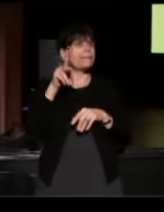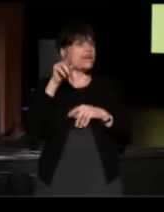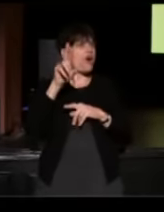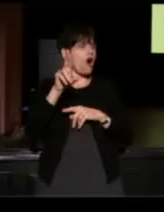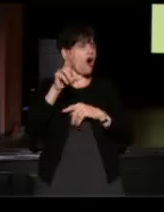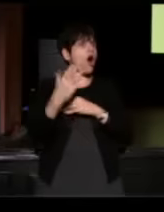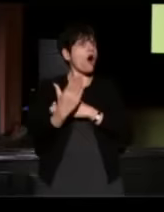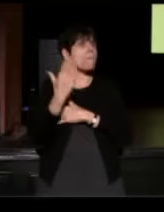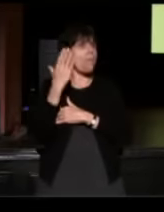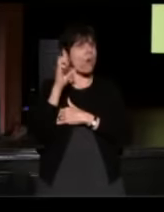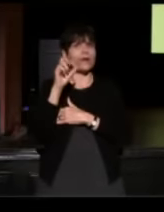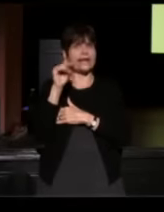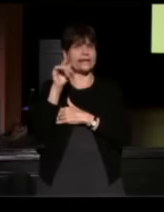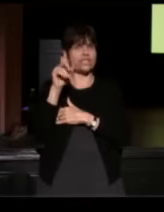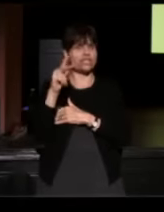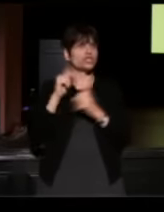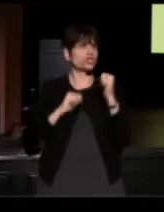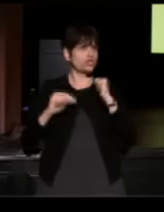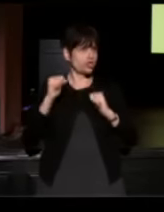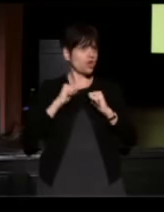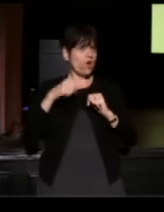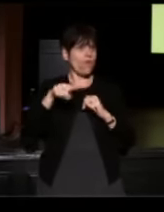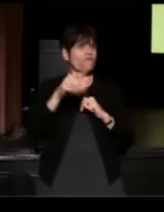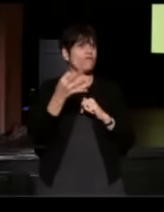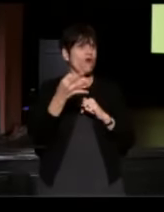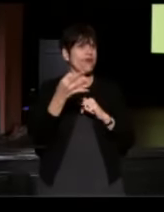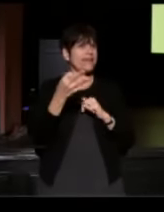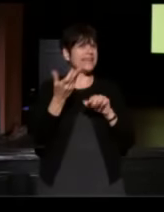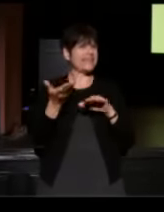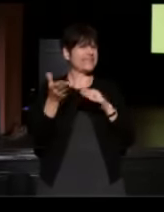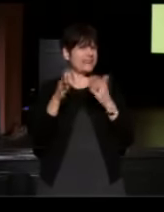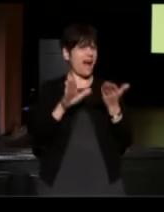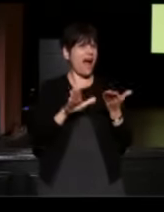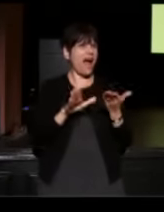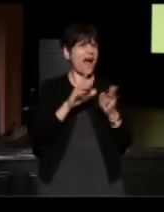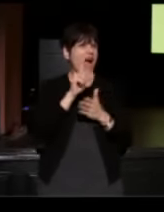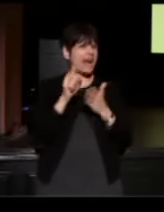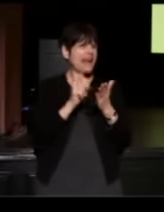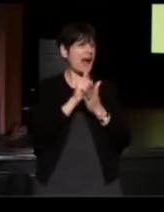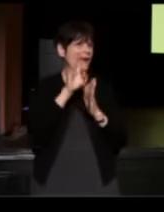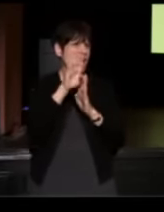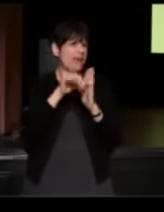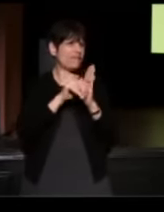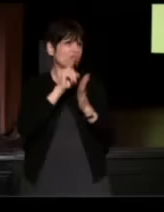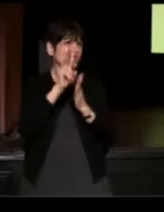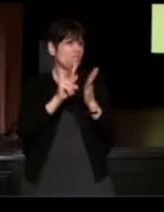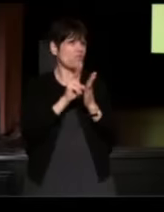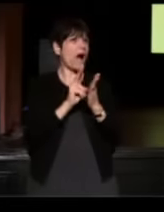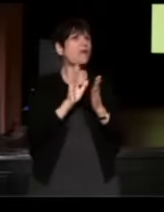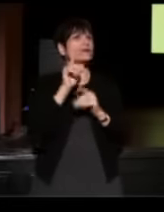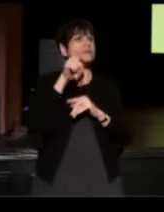the next Friday, and Dany died about an hour and a half, two hours after the broadcast.